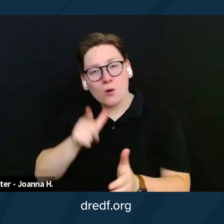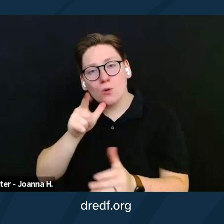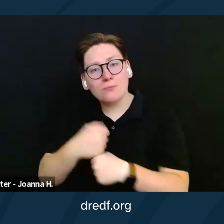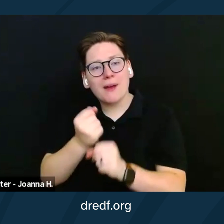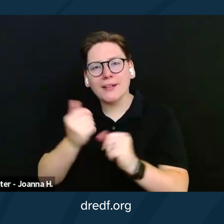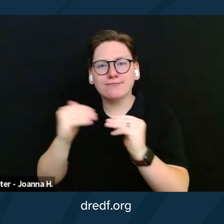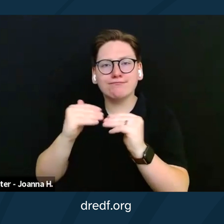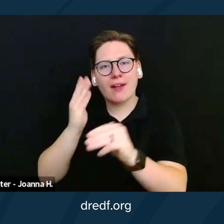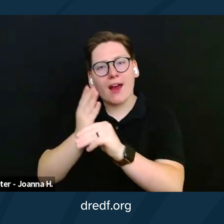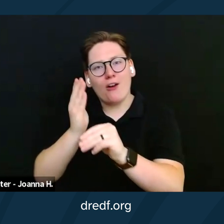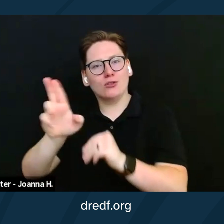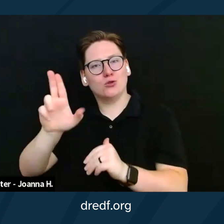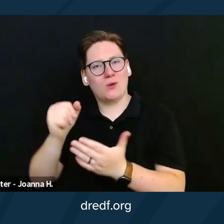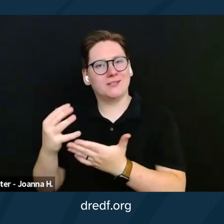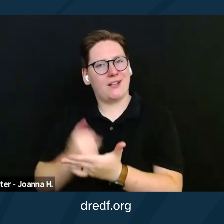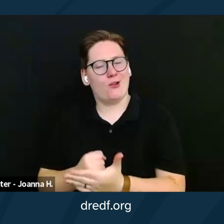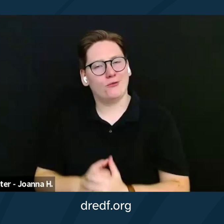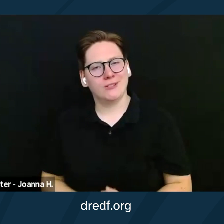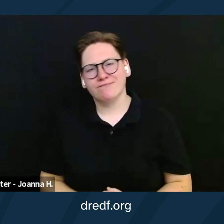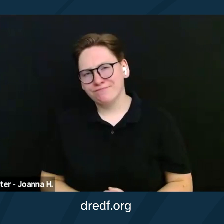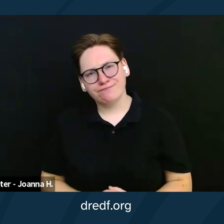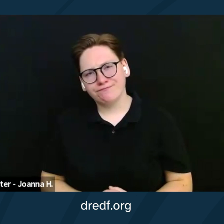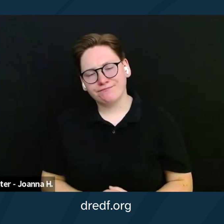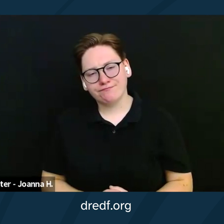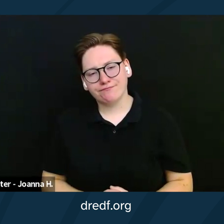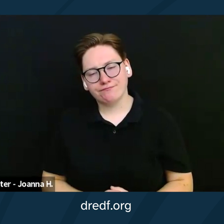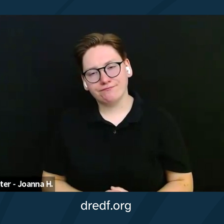The following are a few things that brought me to this advocate role.